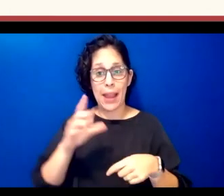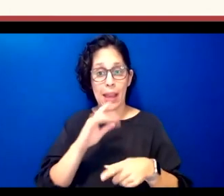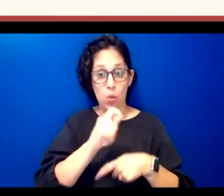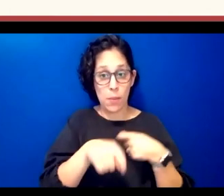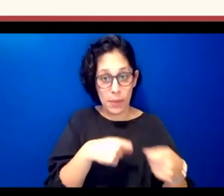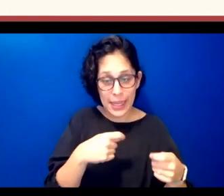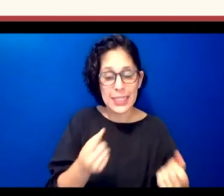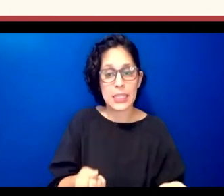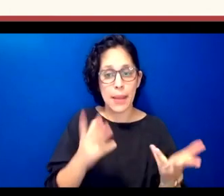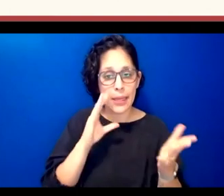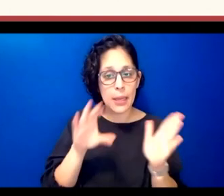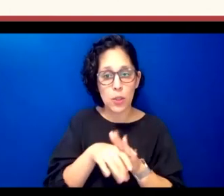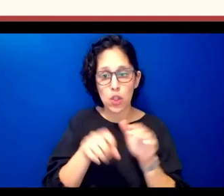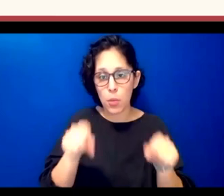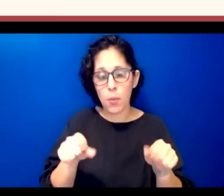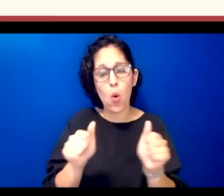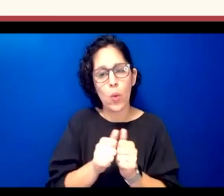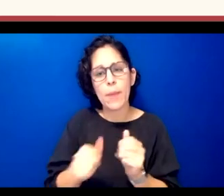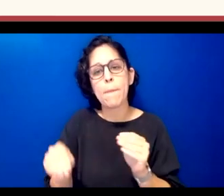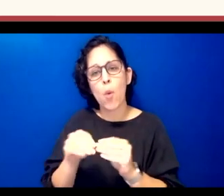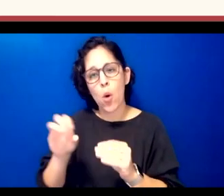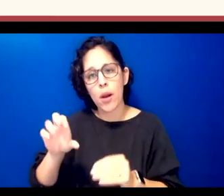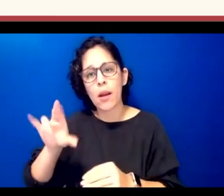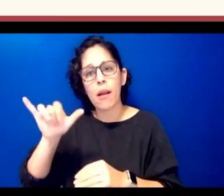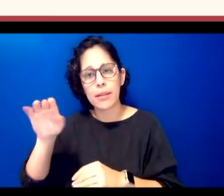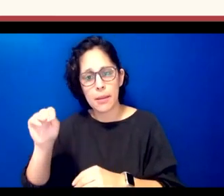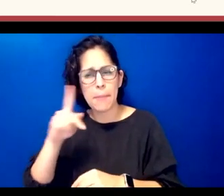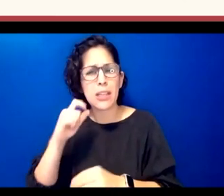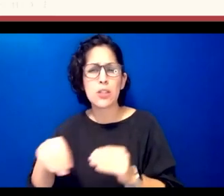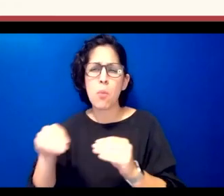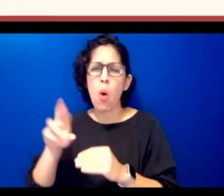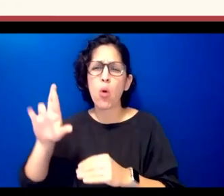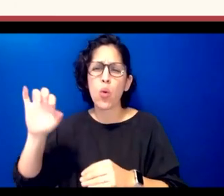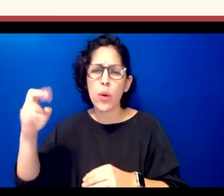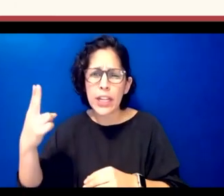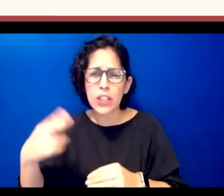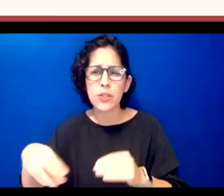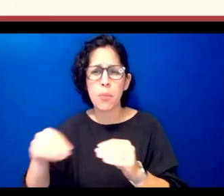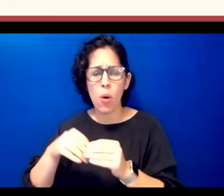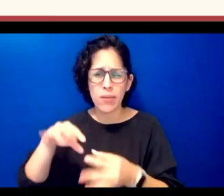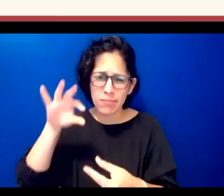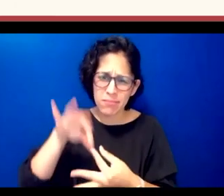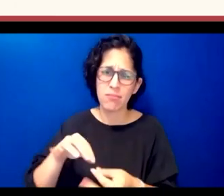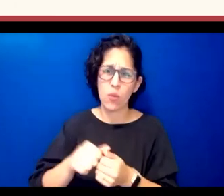can with these custom ones because they're just so much richer um and better for the